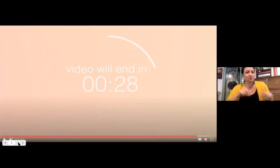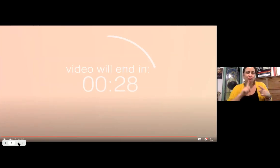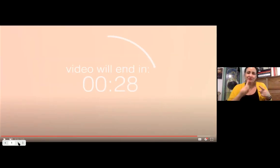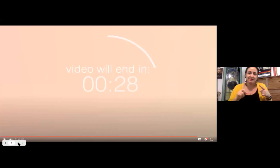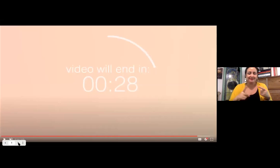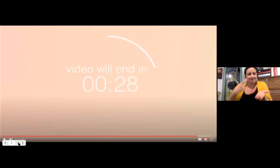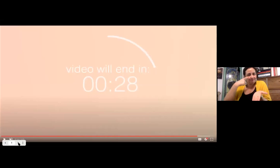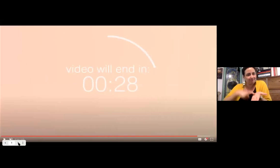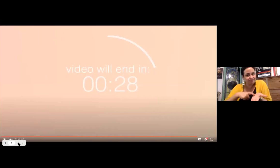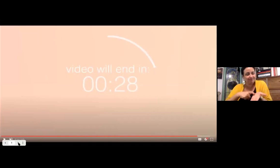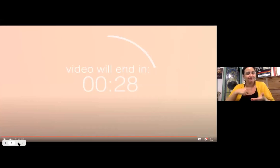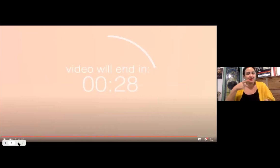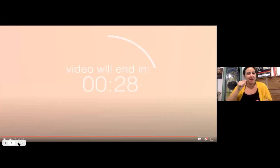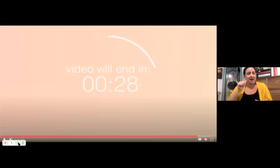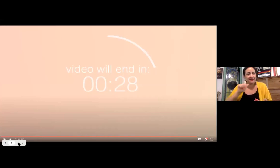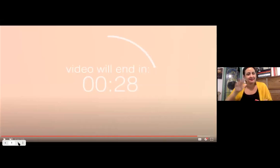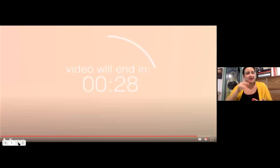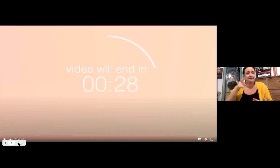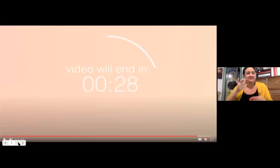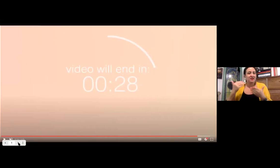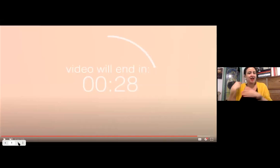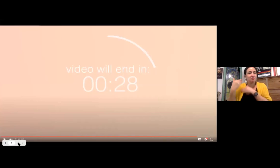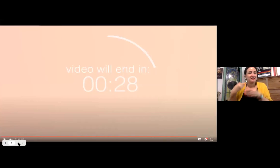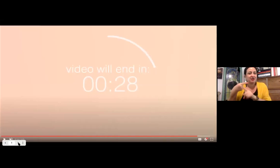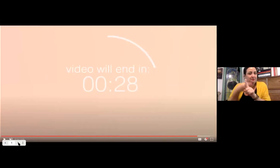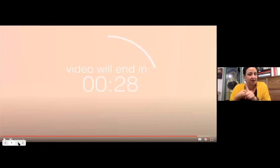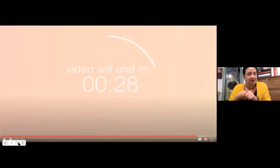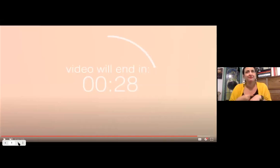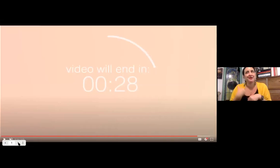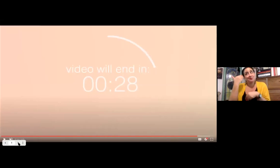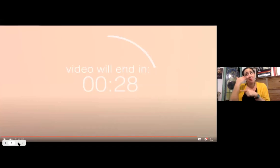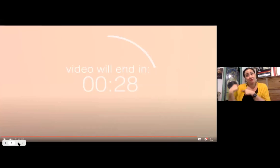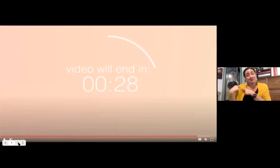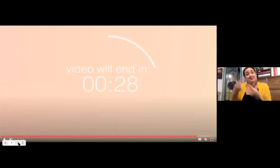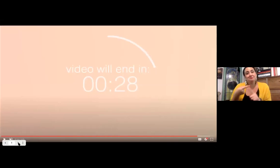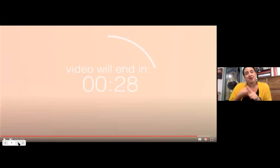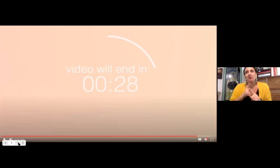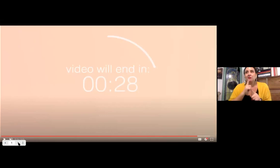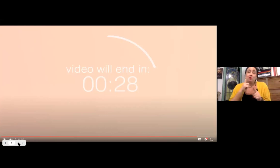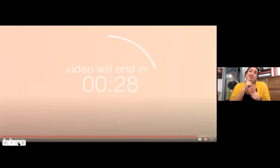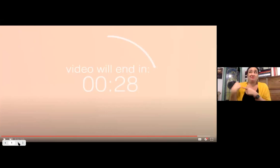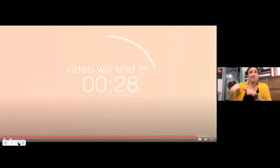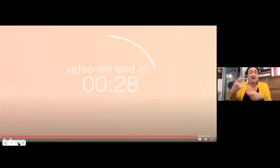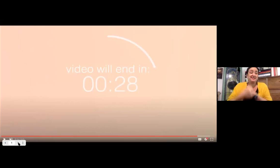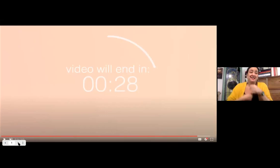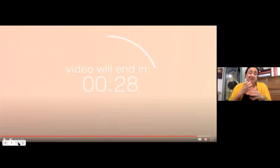honored to have the space to be able to recognize Asian American Pacific Islander month.